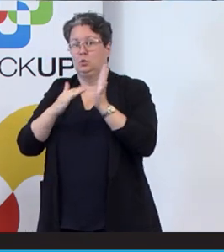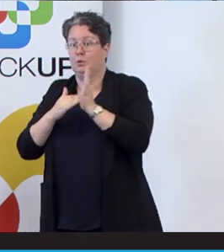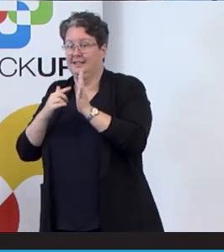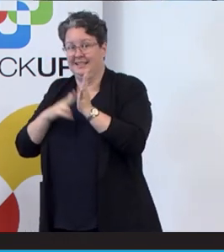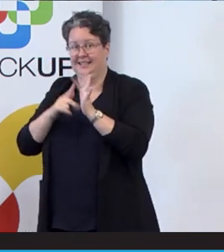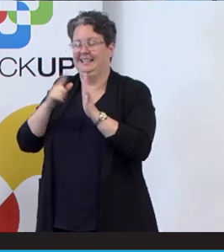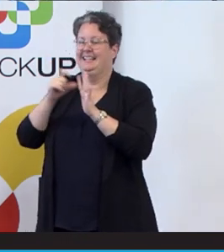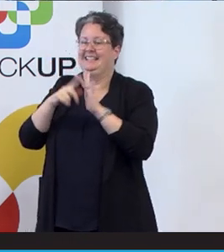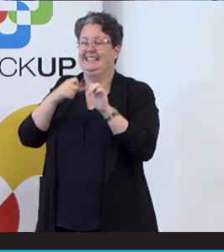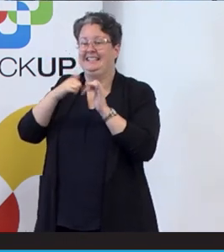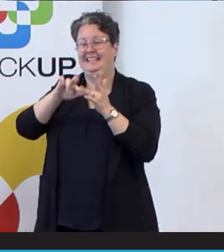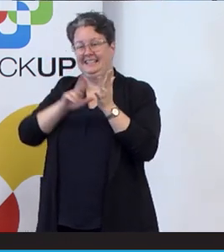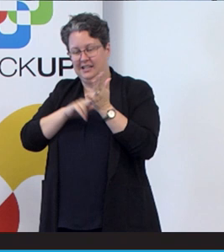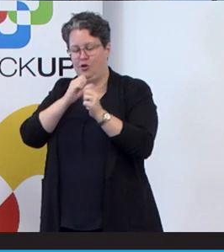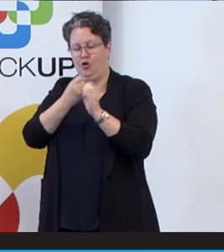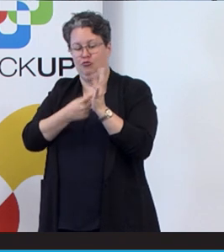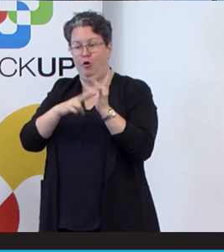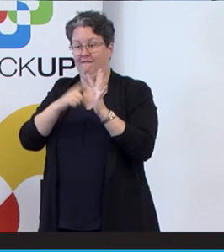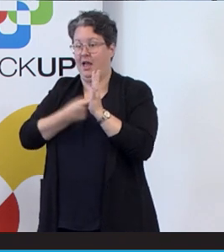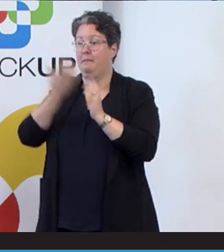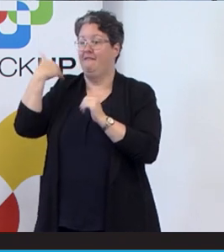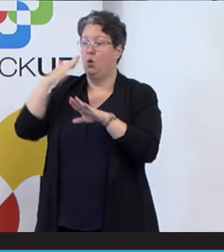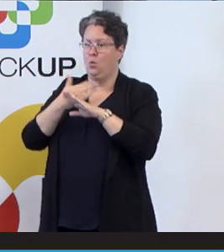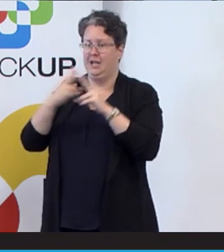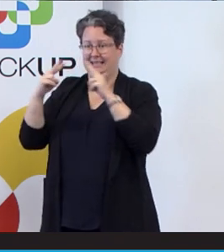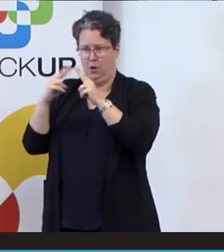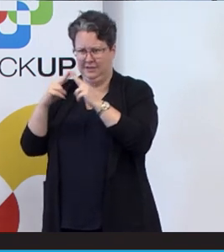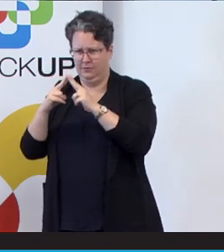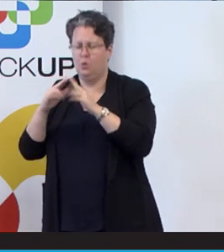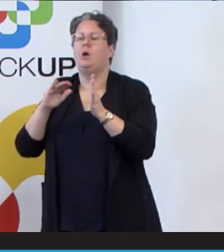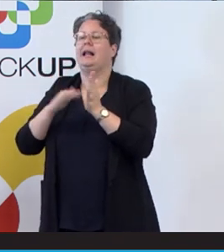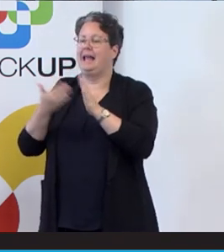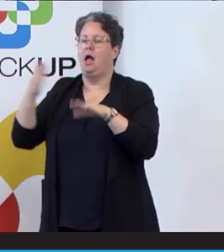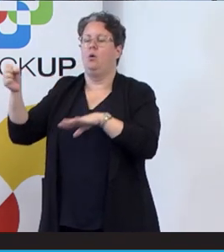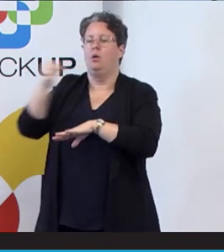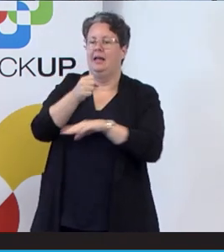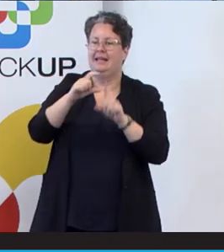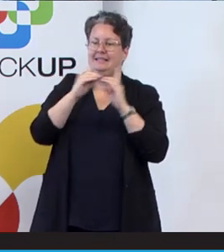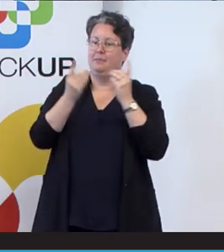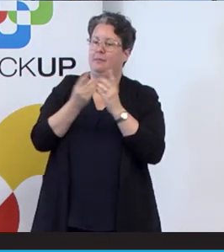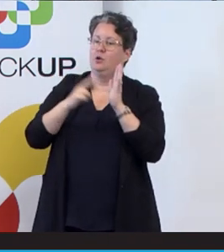Townsville office with Mandy, she now works for Department of Veterans Affairs. She's taken the